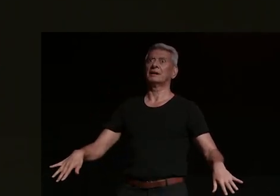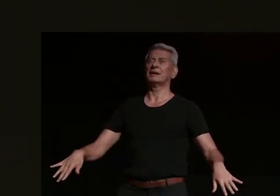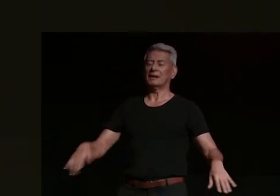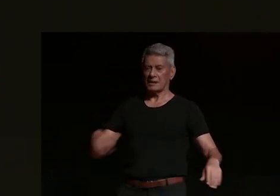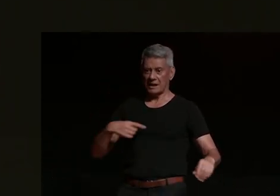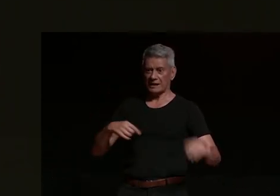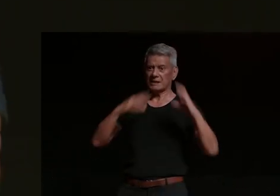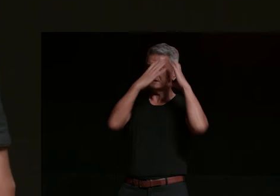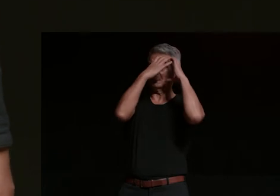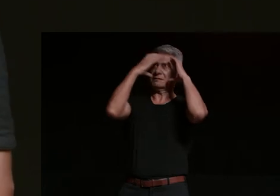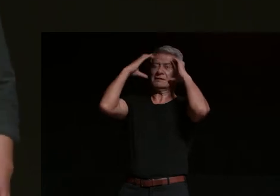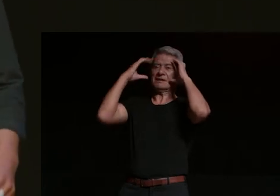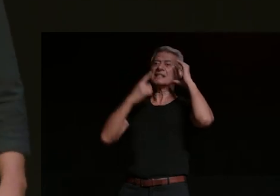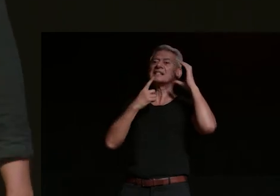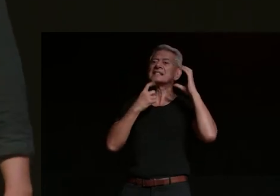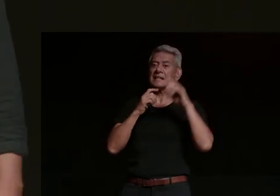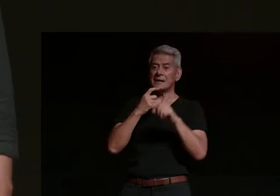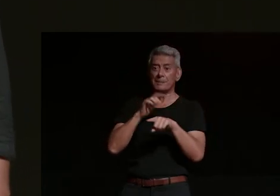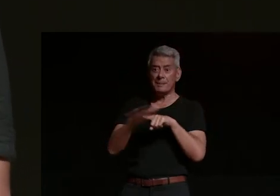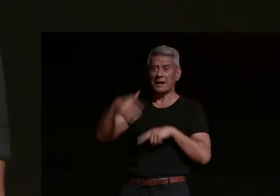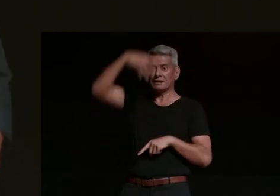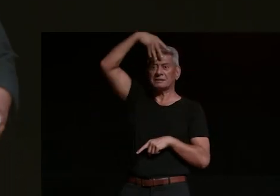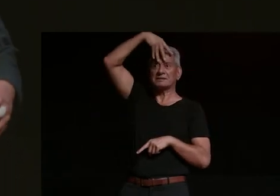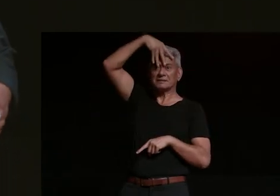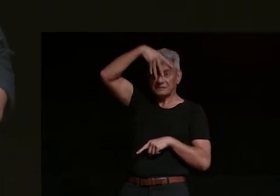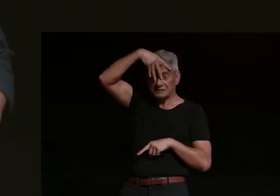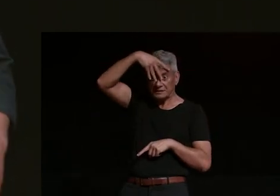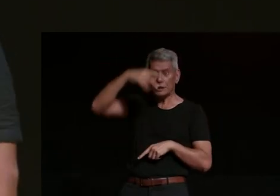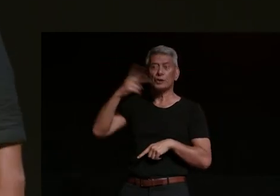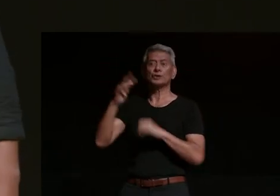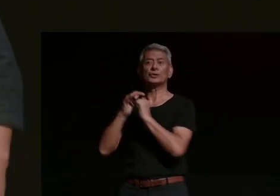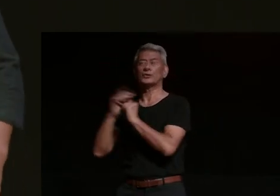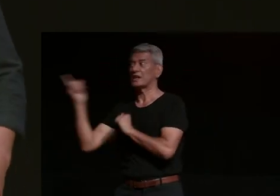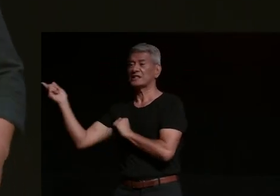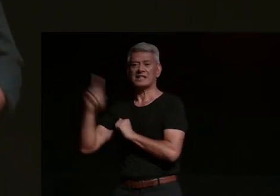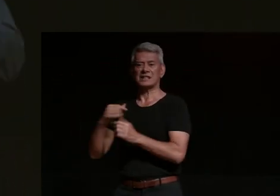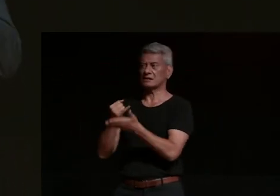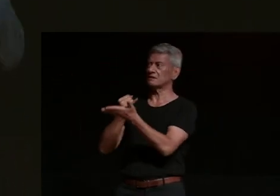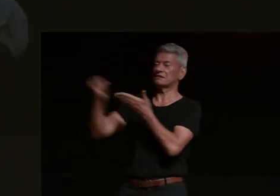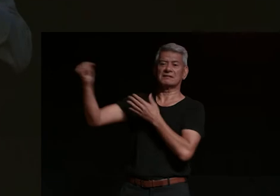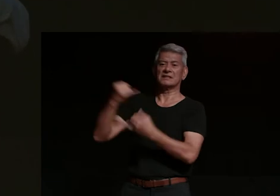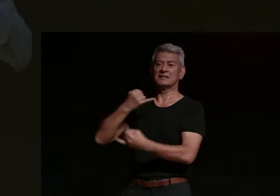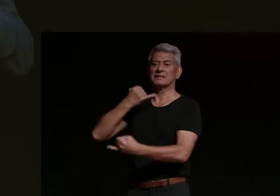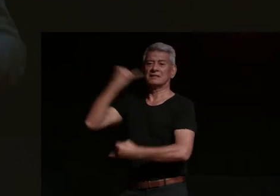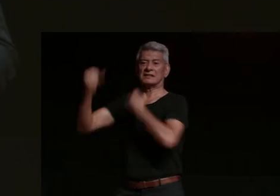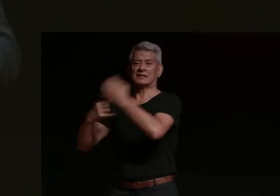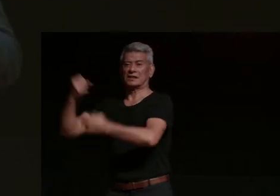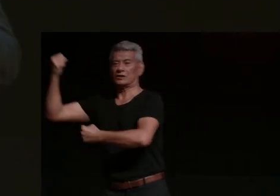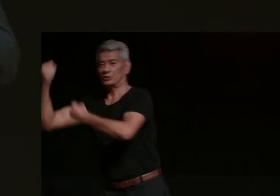bleeding from the head and so two of my mates have come back started abusing the driver two of my mates have come to me and they're trying to get my helmet off and i'm going